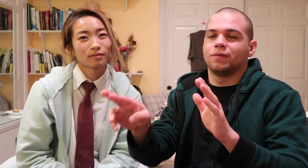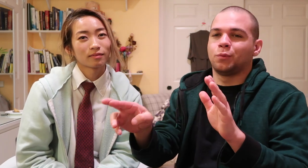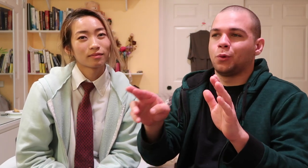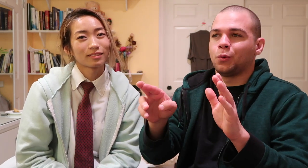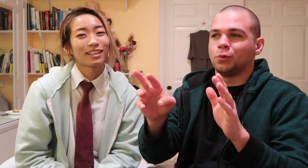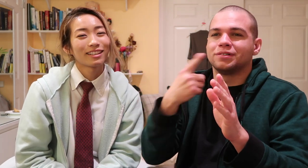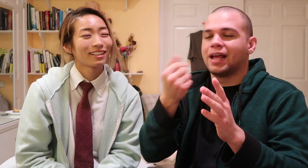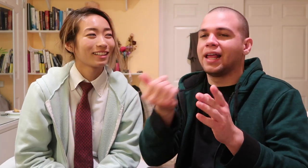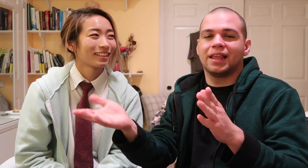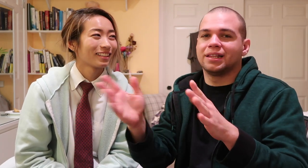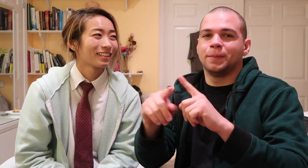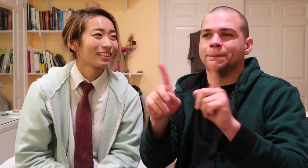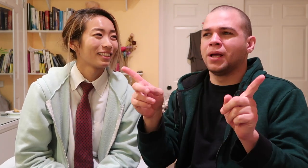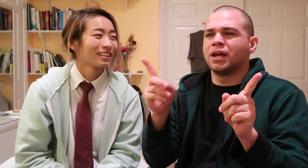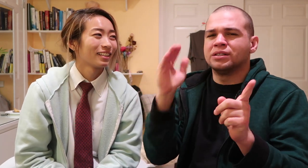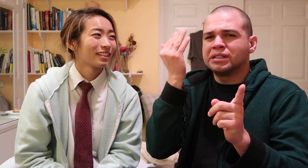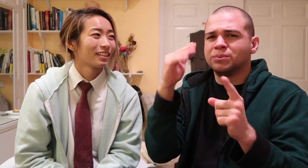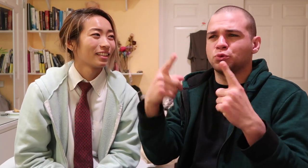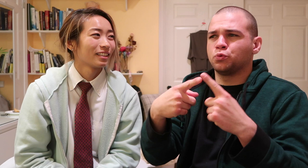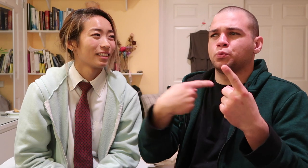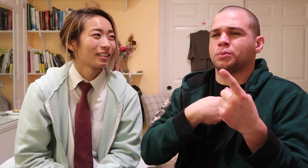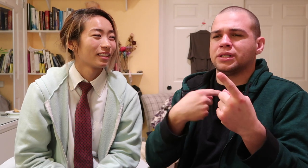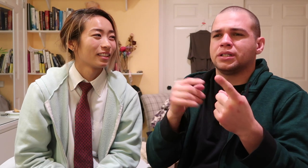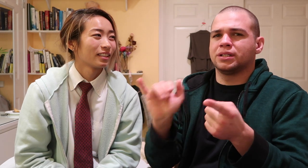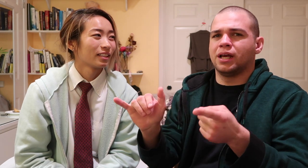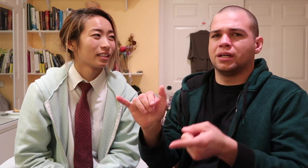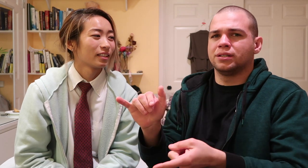I'm not trying to stereotype or say anything but it seems to me that